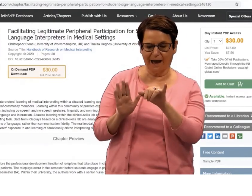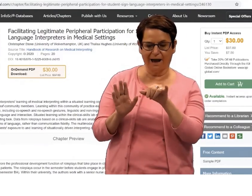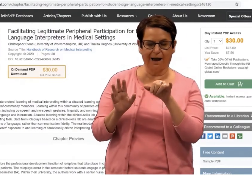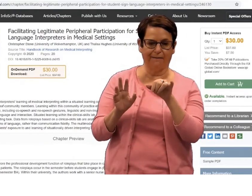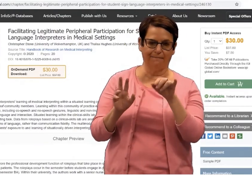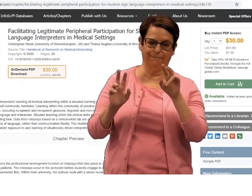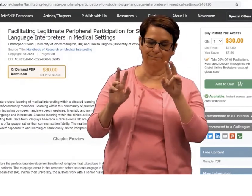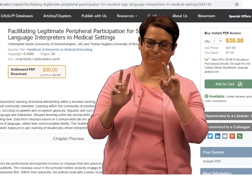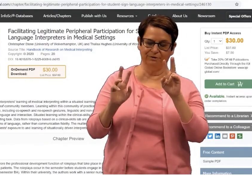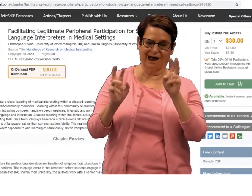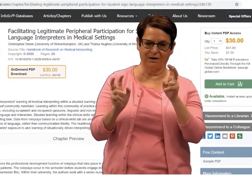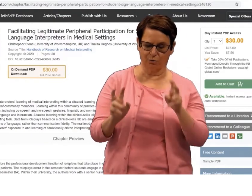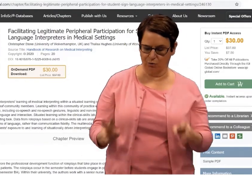I will copy that book title.